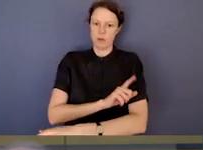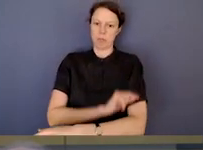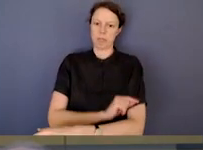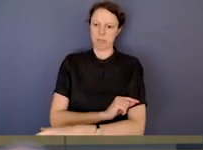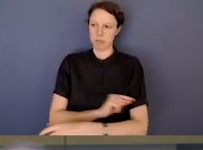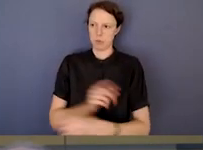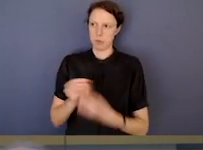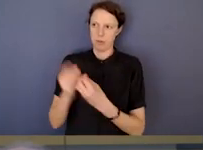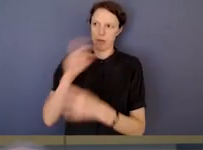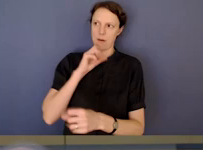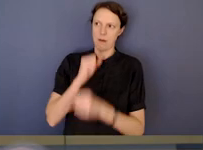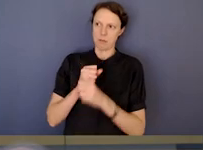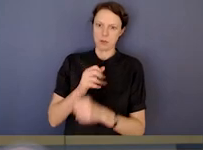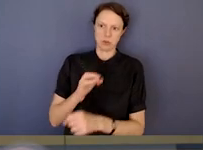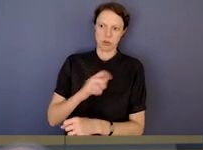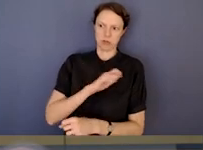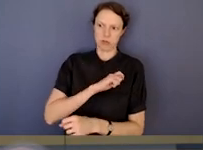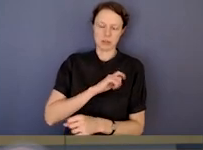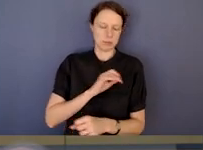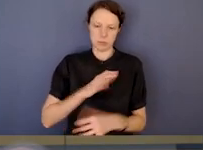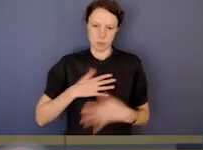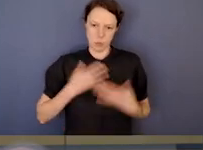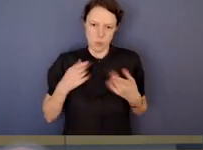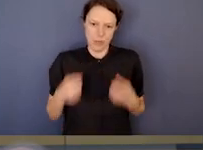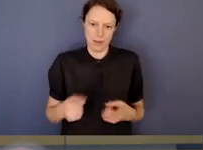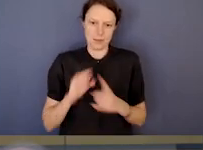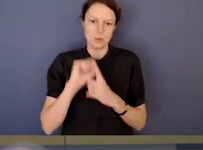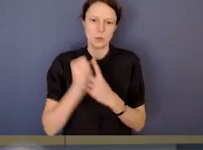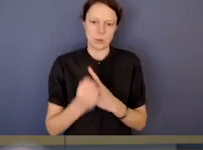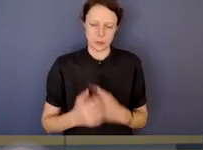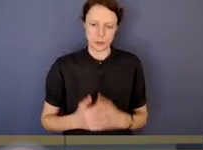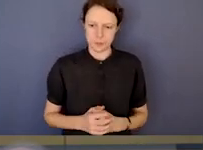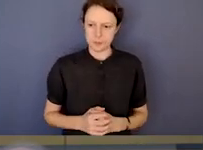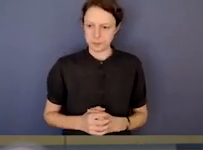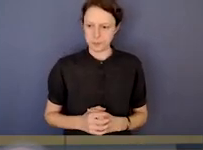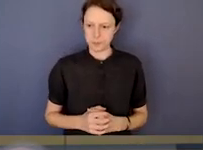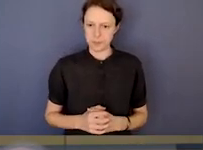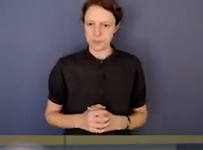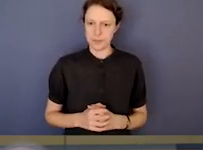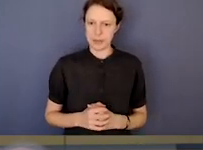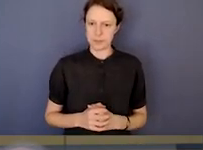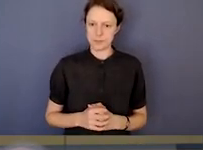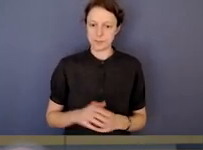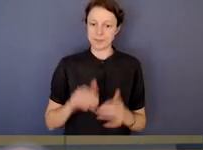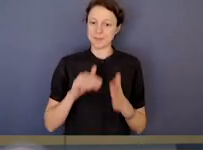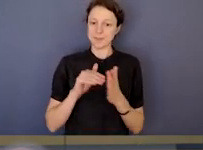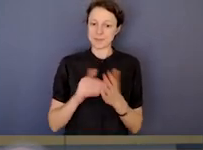a confidence in government, good government. Now I'm just gonna switch to a very particular question that we've got for Deborah,